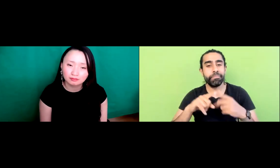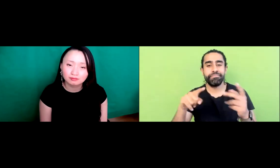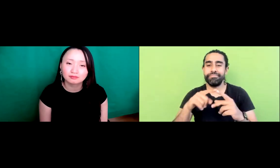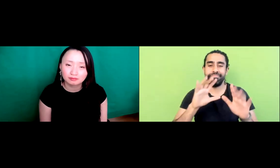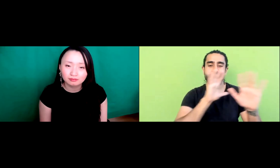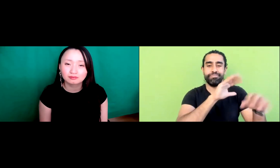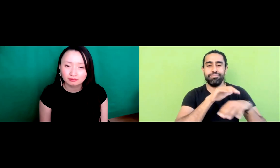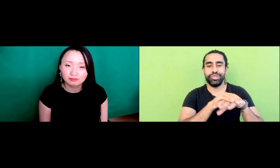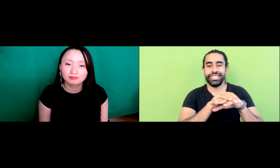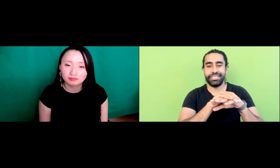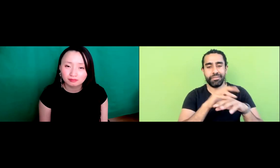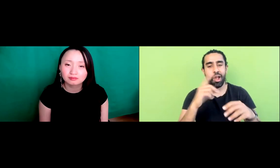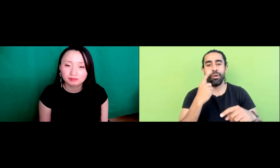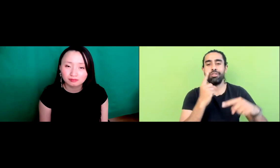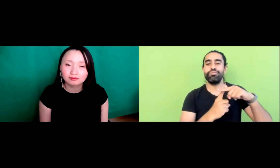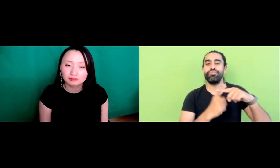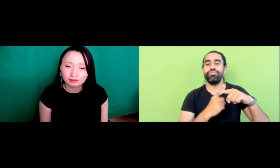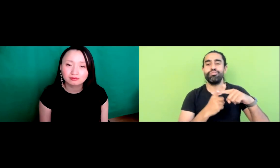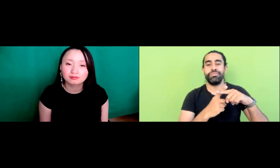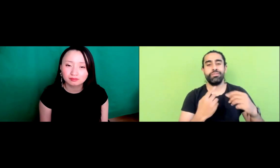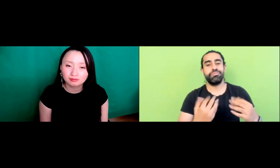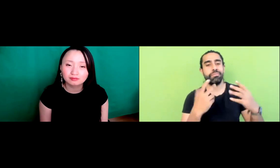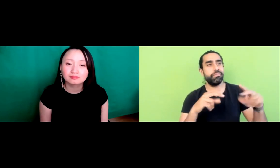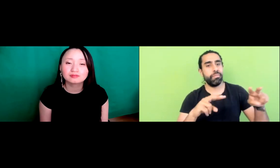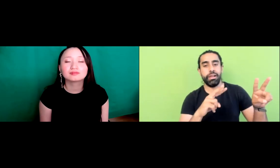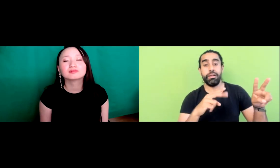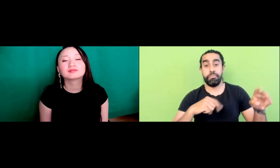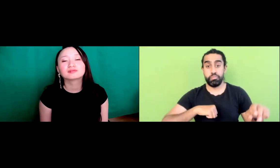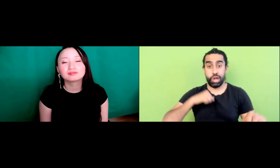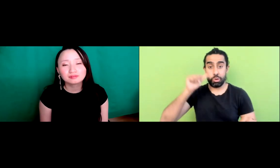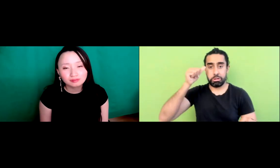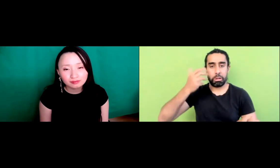so in the system and everything that then plays is very influenced by, you know, by